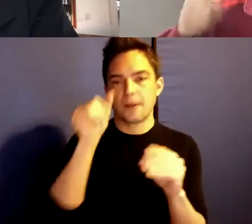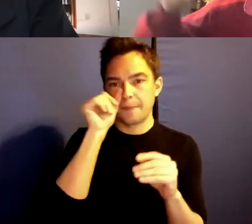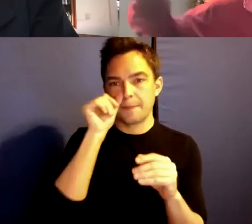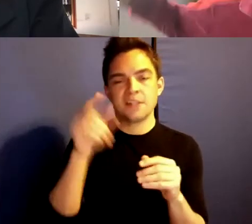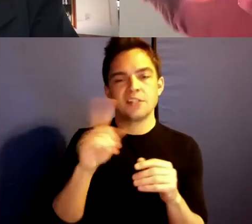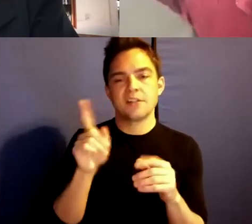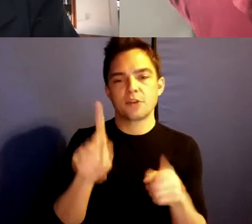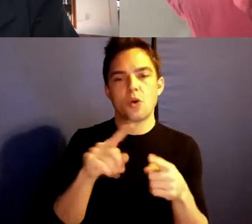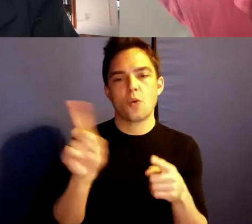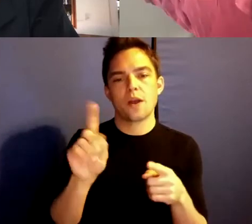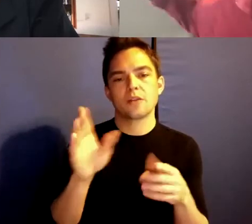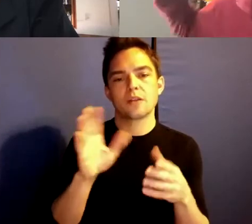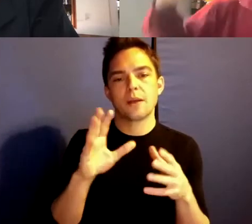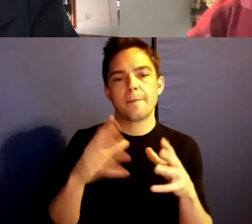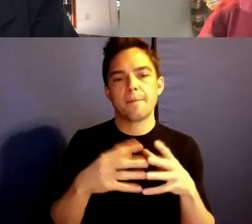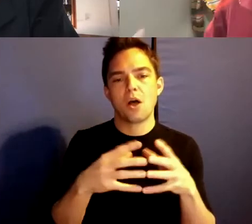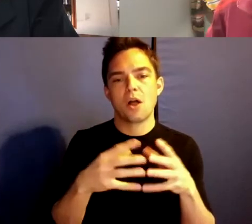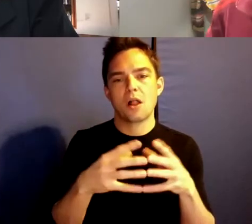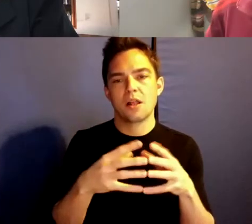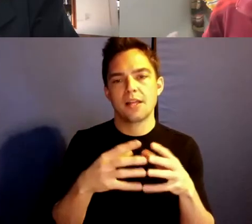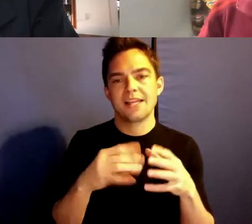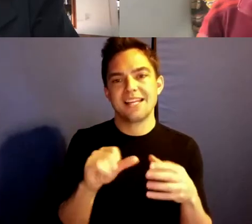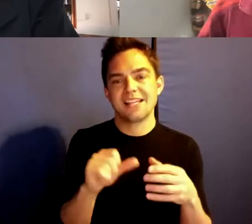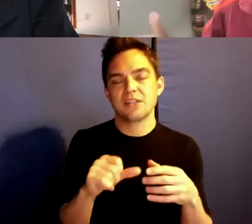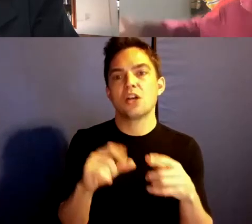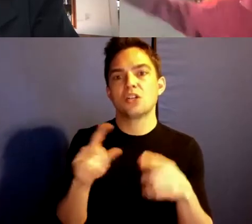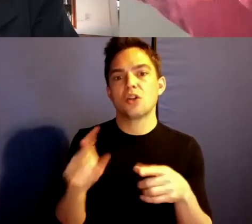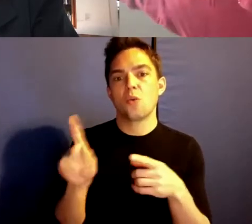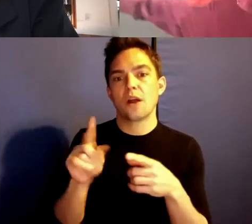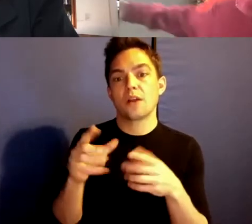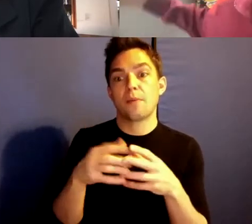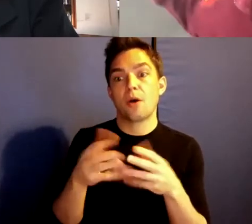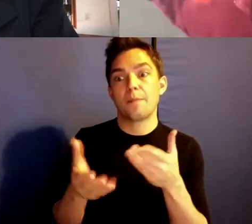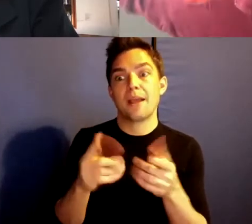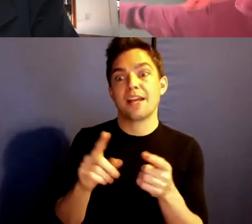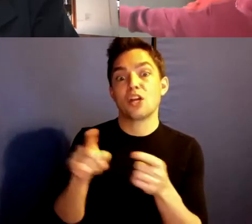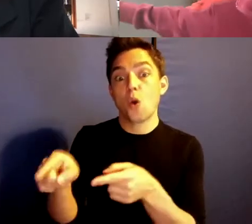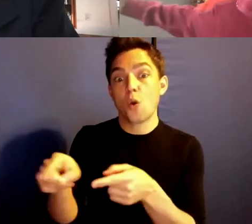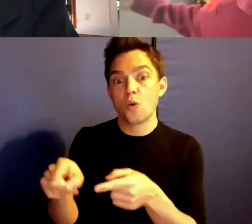You go where the ball might be. On defense, you're always two steps ahead